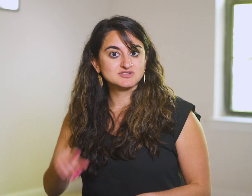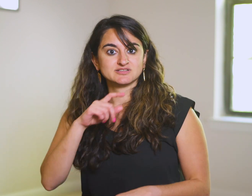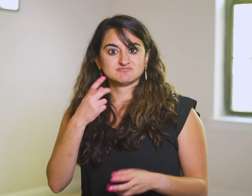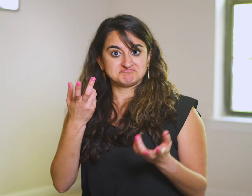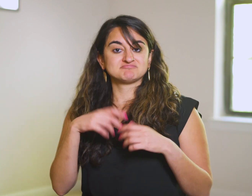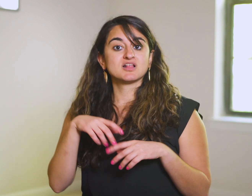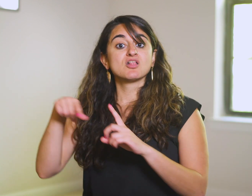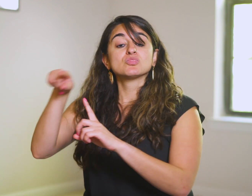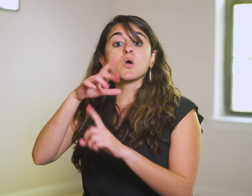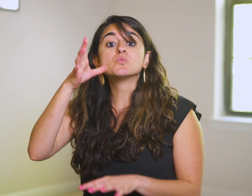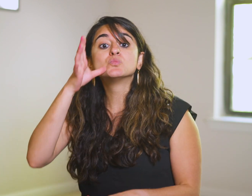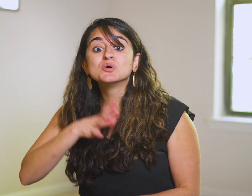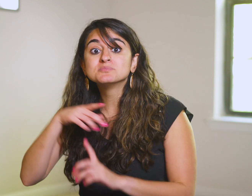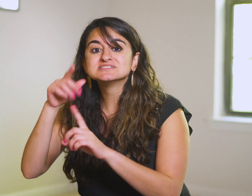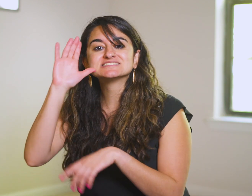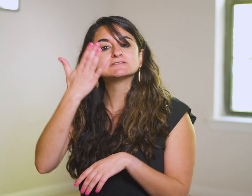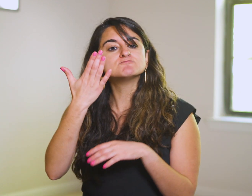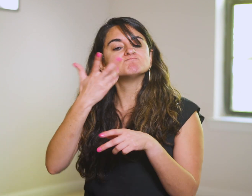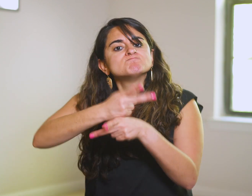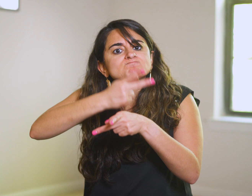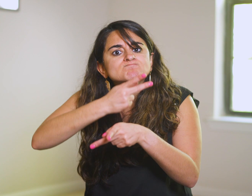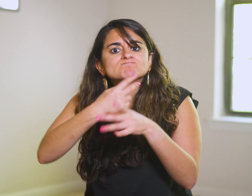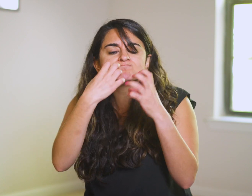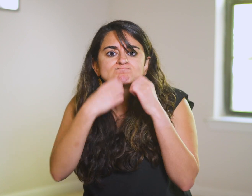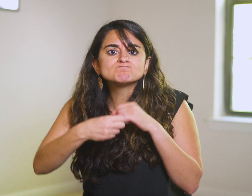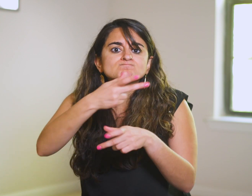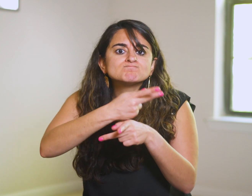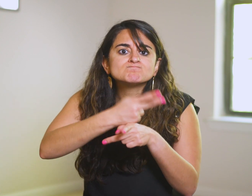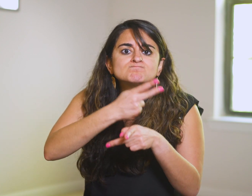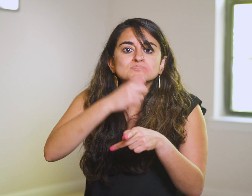These women seem to be caretakers